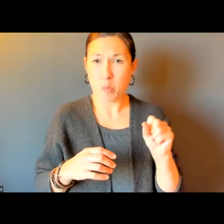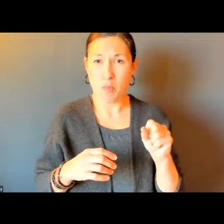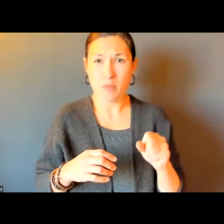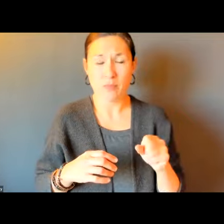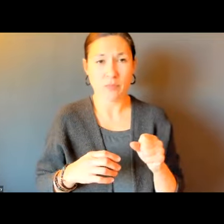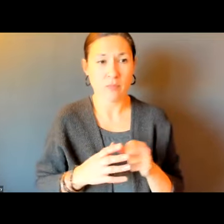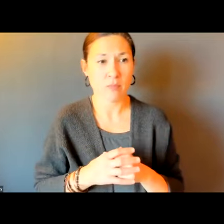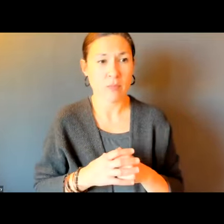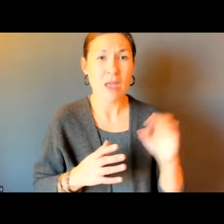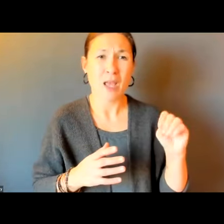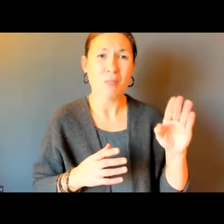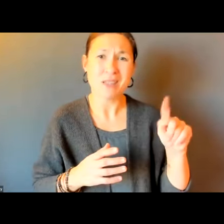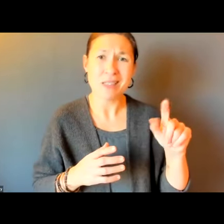NOT ALL THE BUS STOP CHANGES THAT WERE MADE BY WAY OF THE T